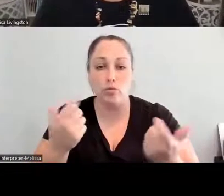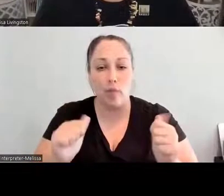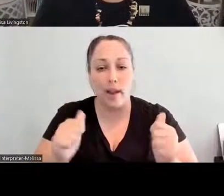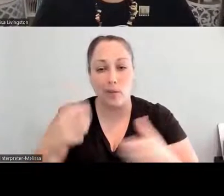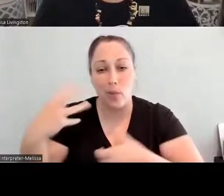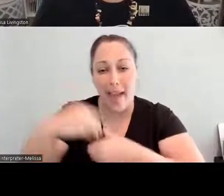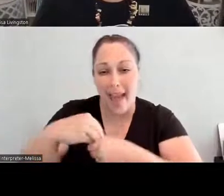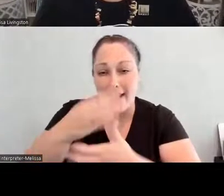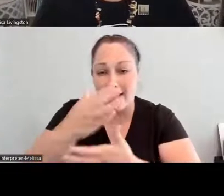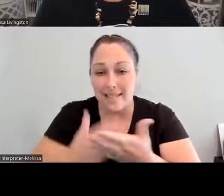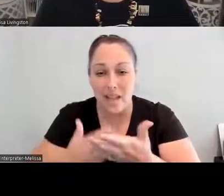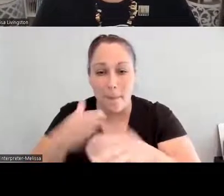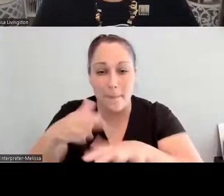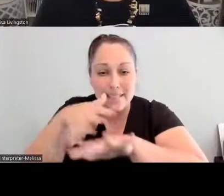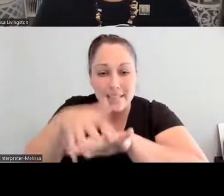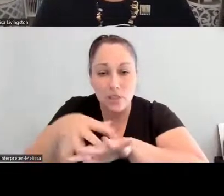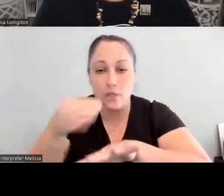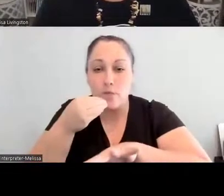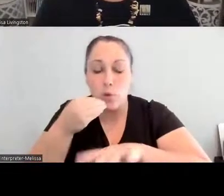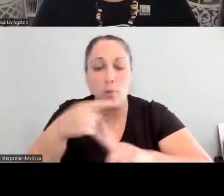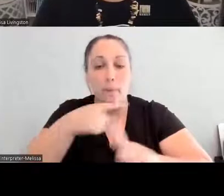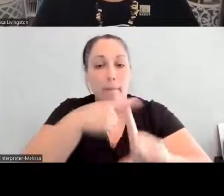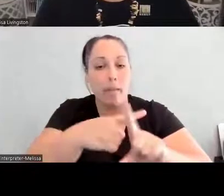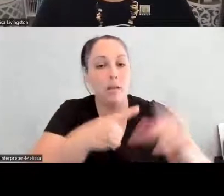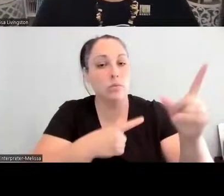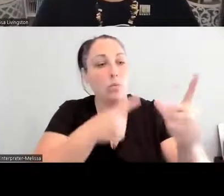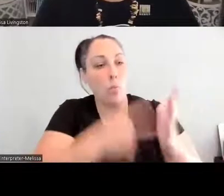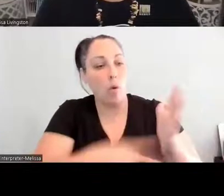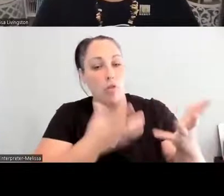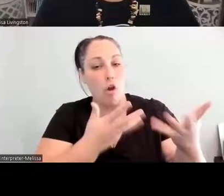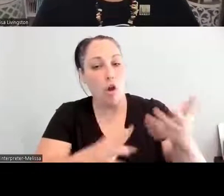to be able to thrive, but also to be able to work in small ways